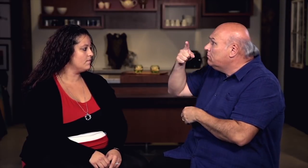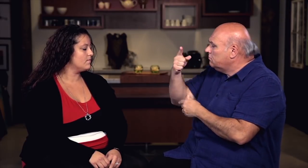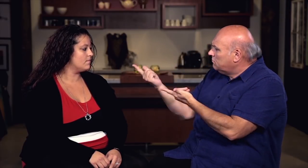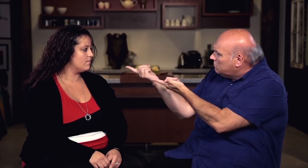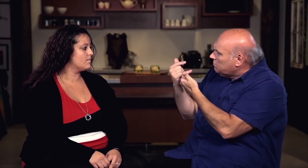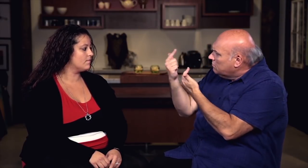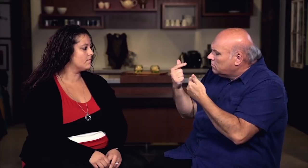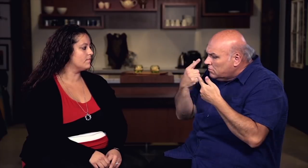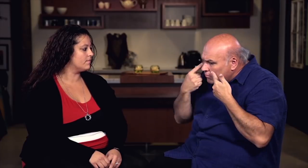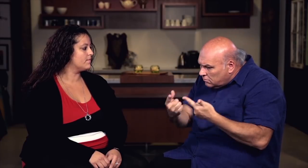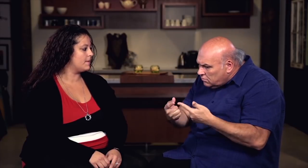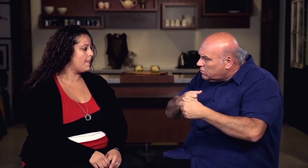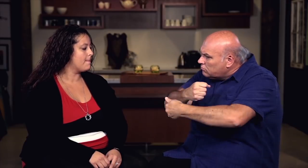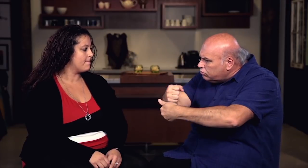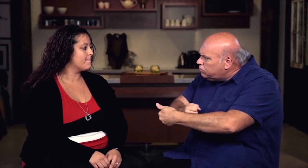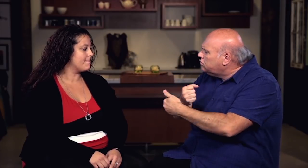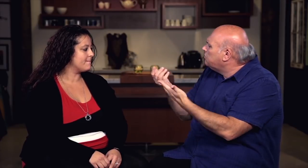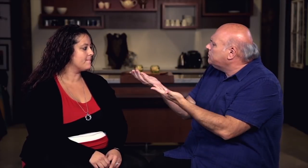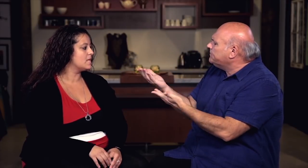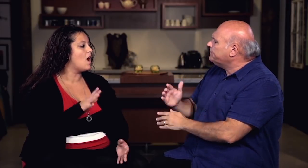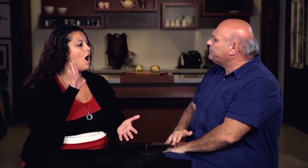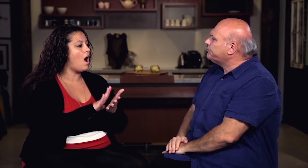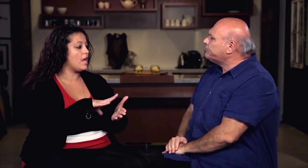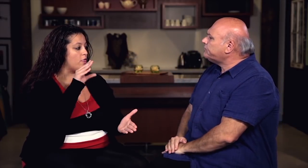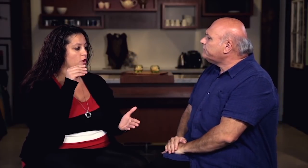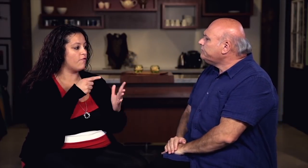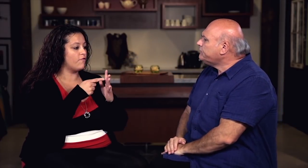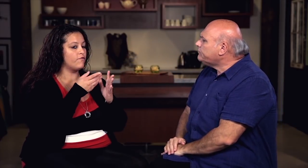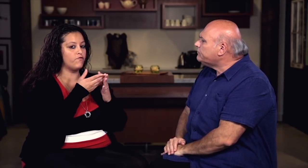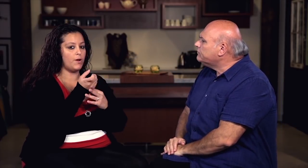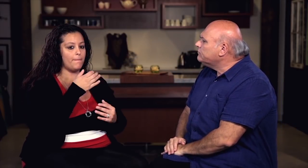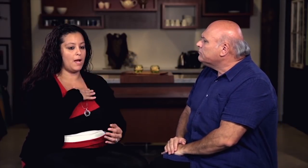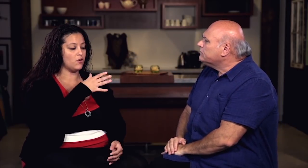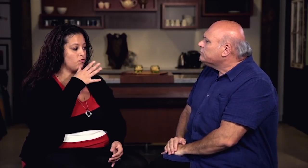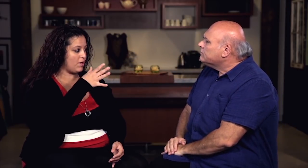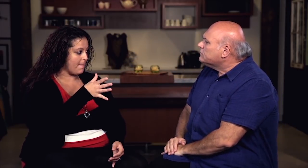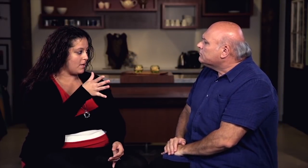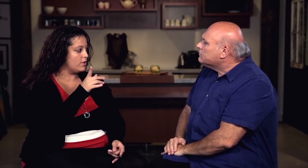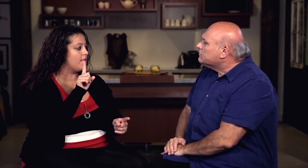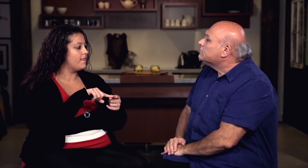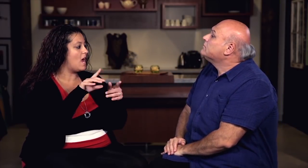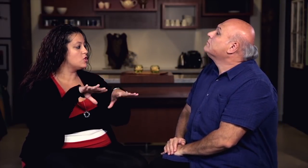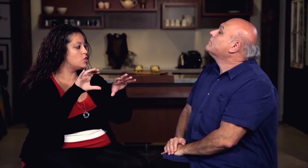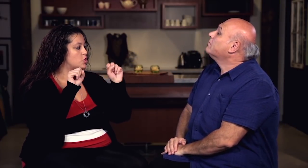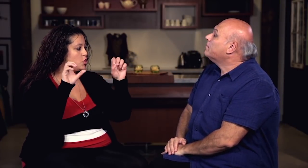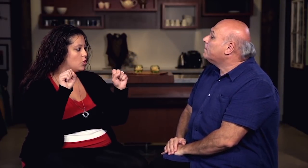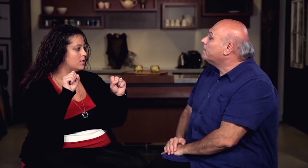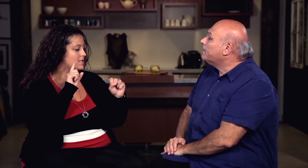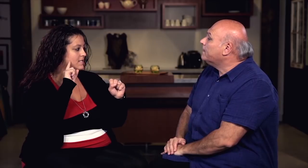mother in the kitchen preparing the food? I learned from my grandmother, took class with a